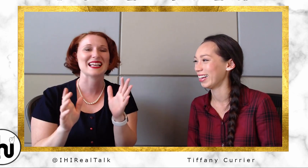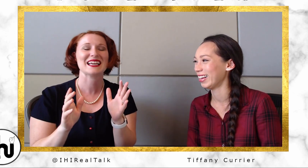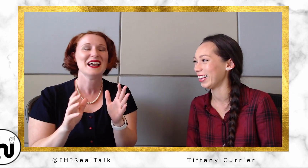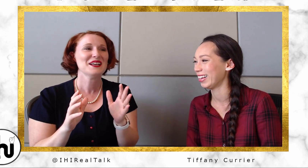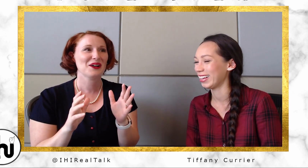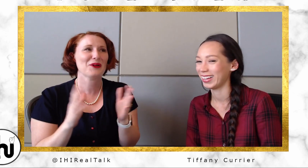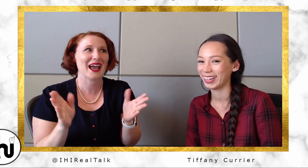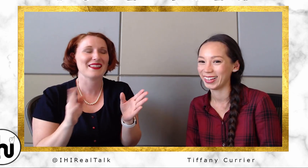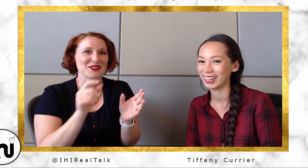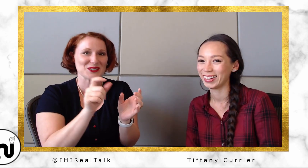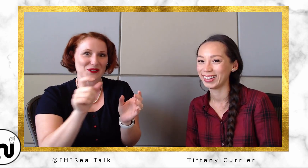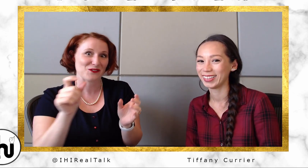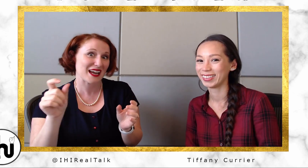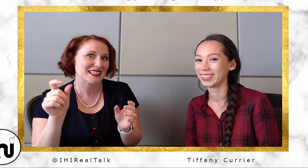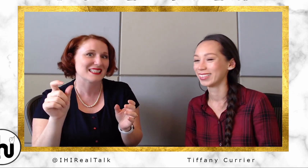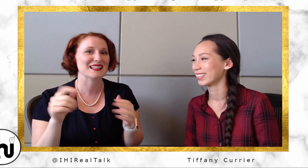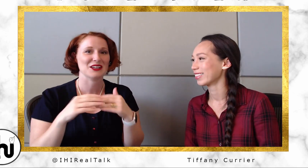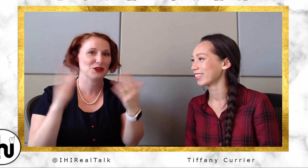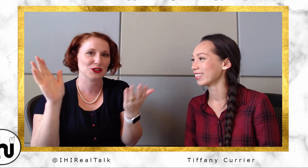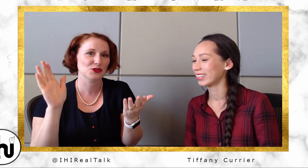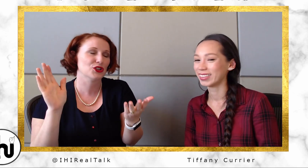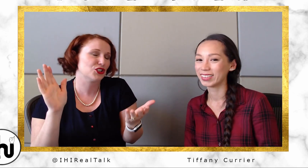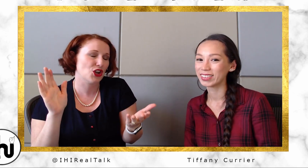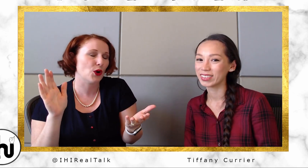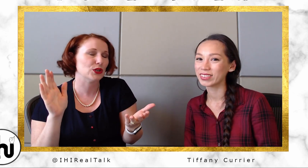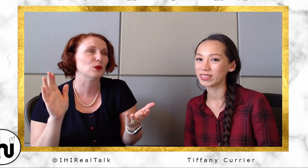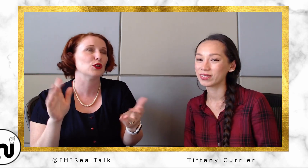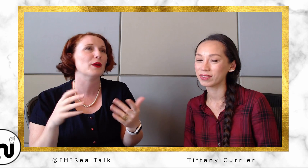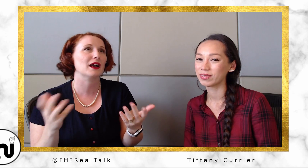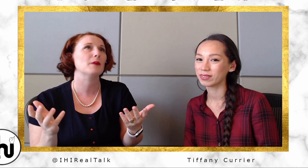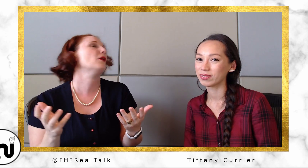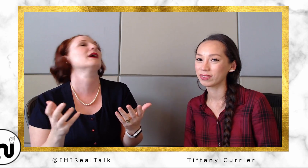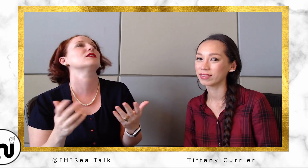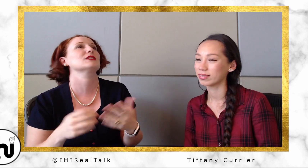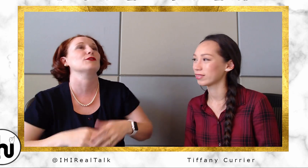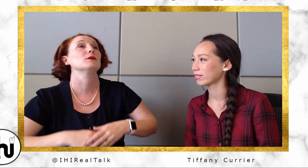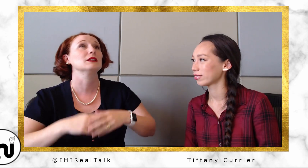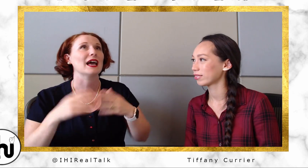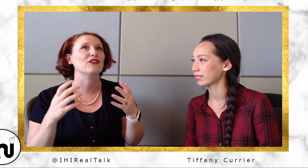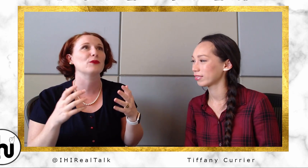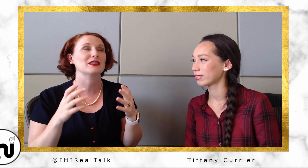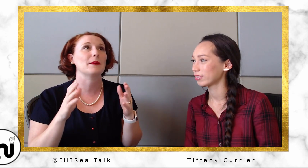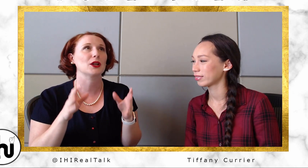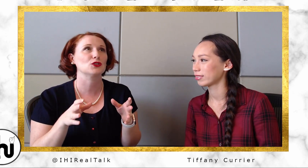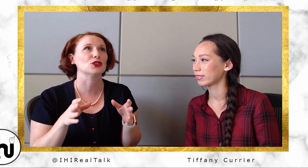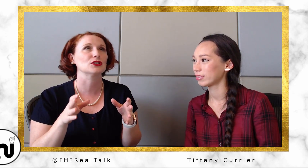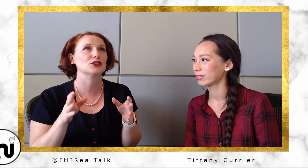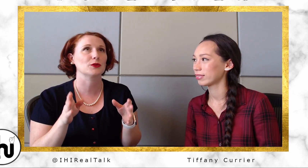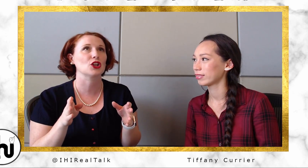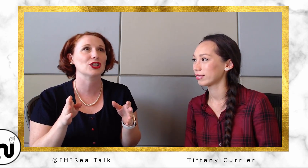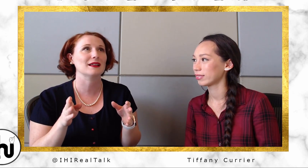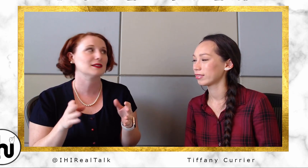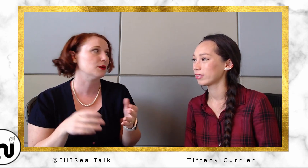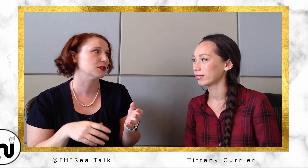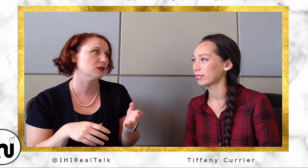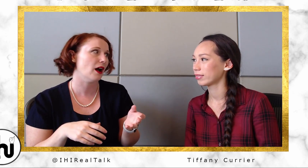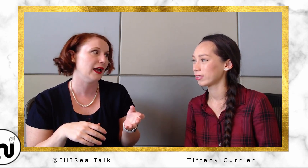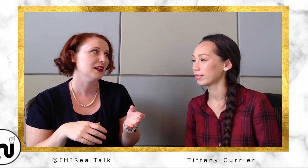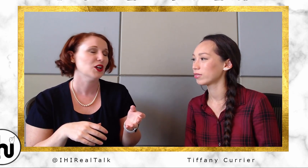Okay there are certain phrases that you just know, you pick up on just from life, but that medical terminology class helped a lot because